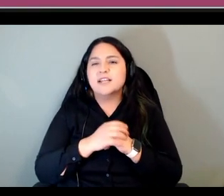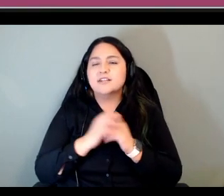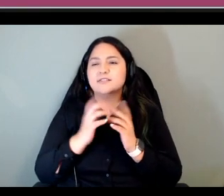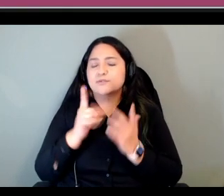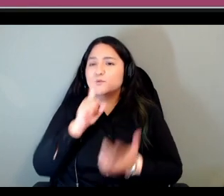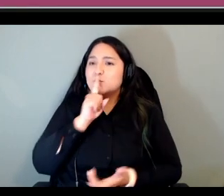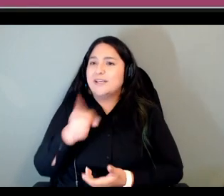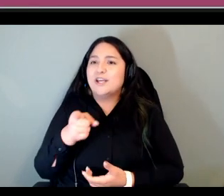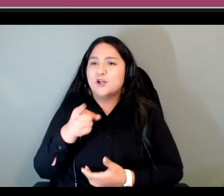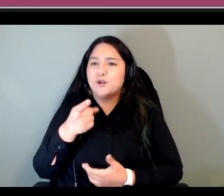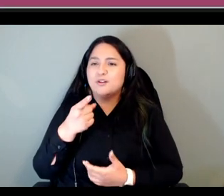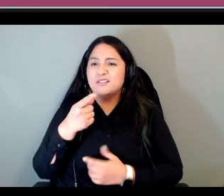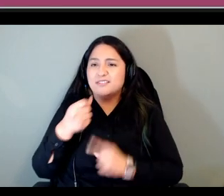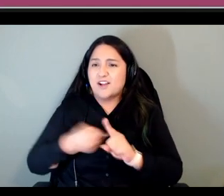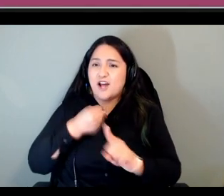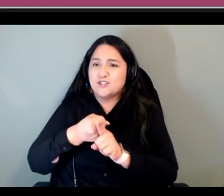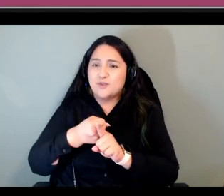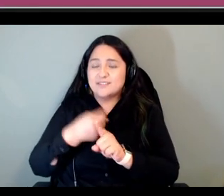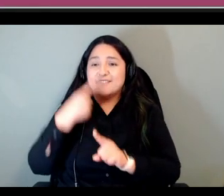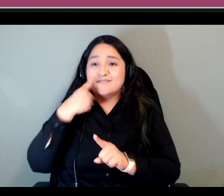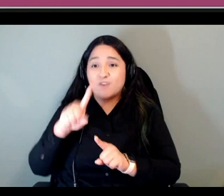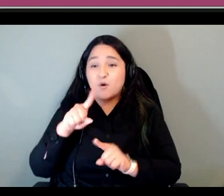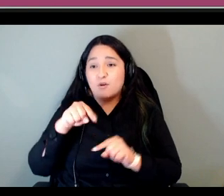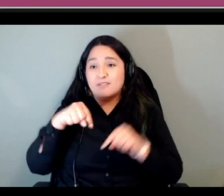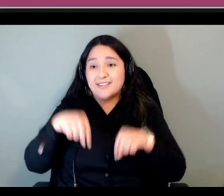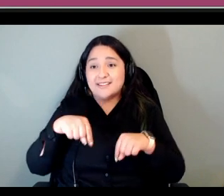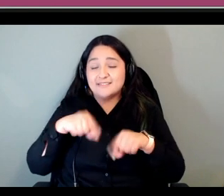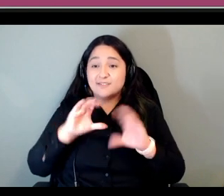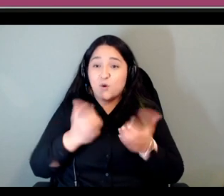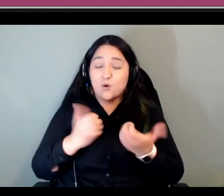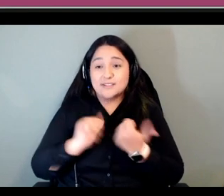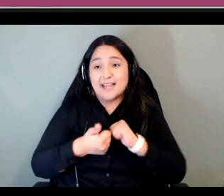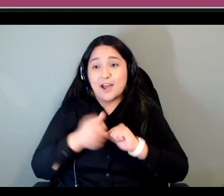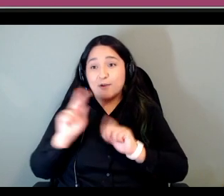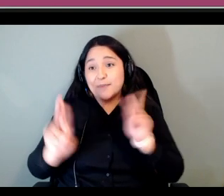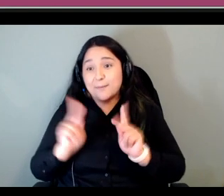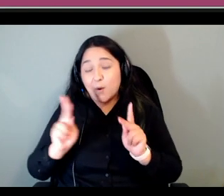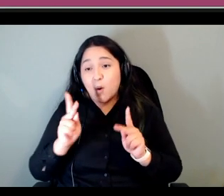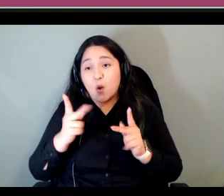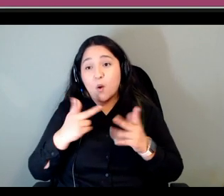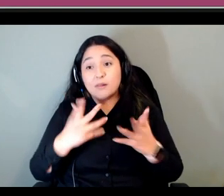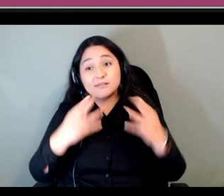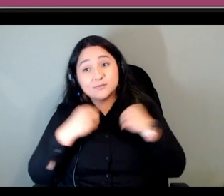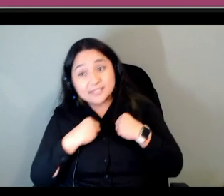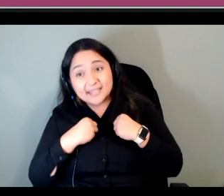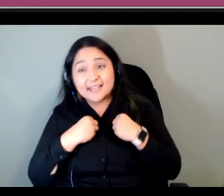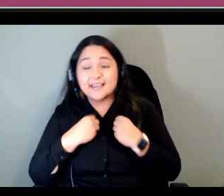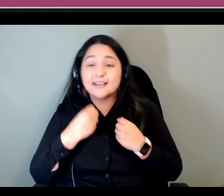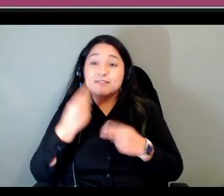for how the course will be received um used or not used things like that so we really